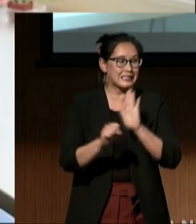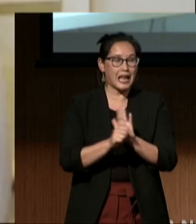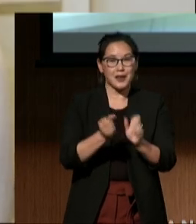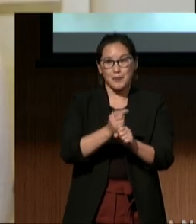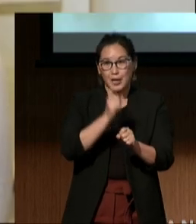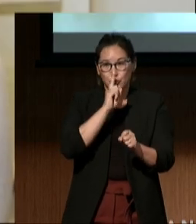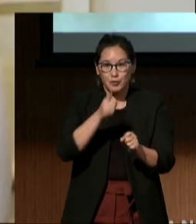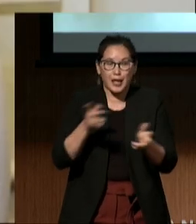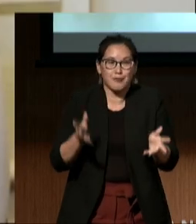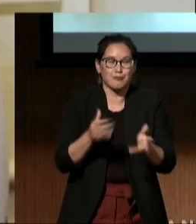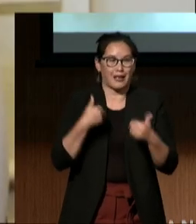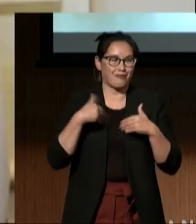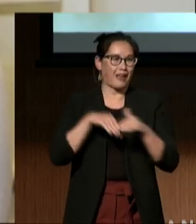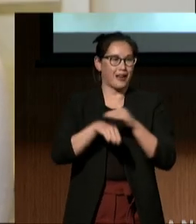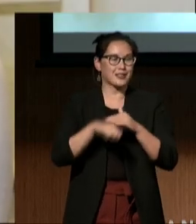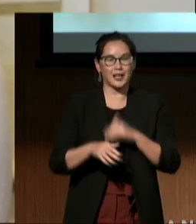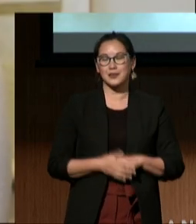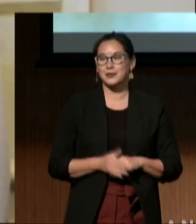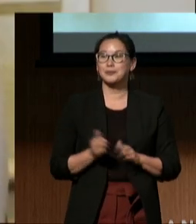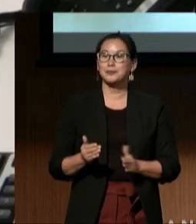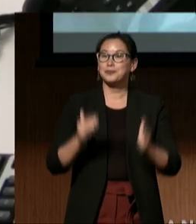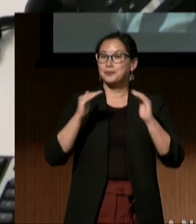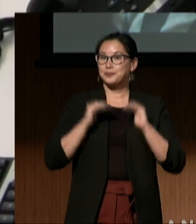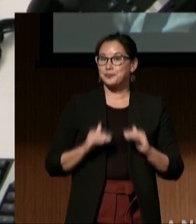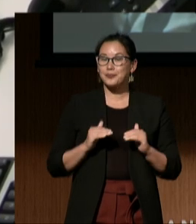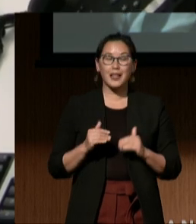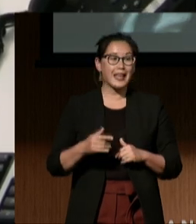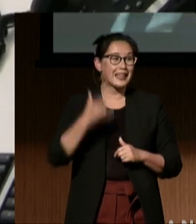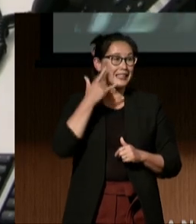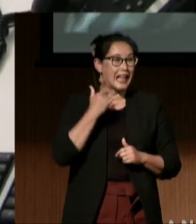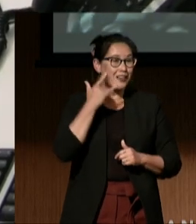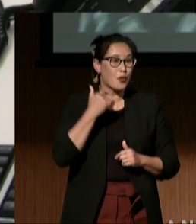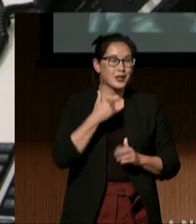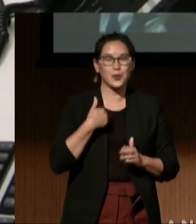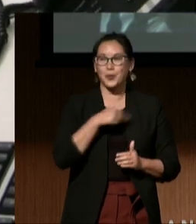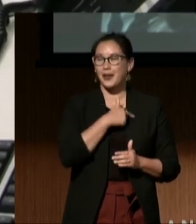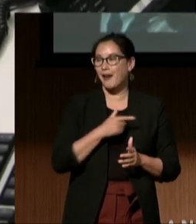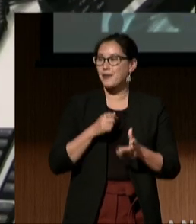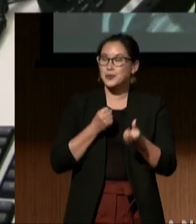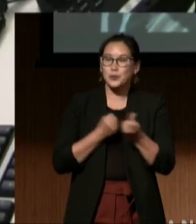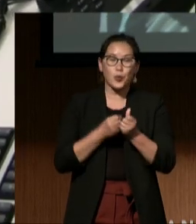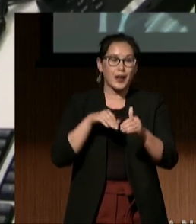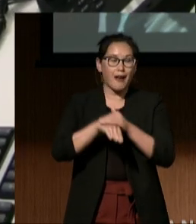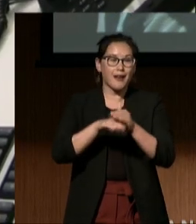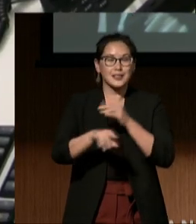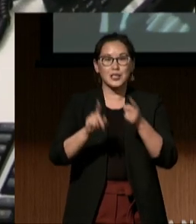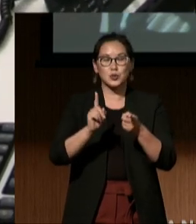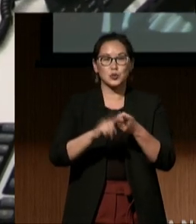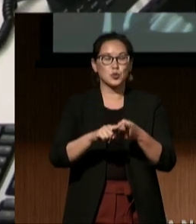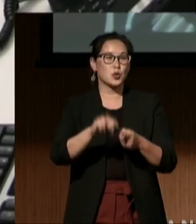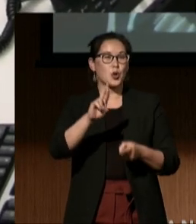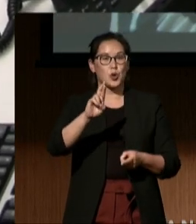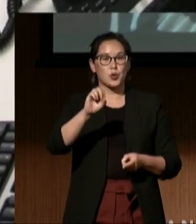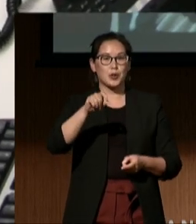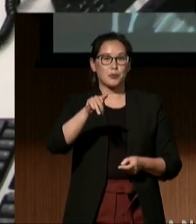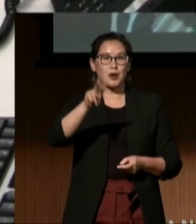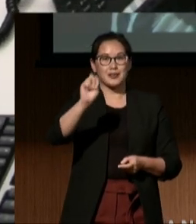In California, we've had a lot of work on strengthening and supporting access to reproductive care, including abortion.